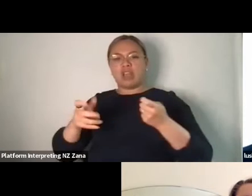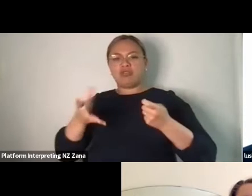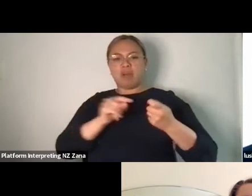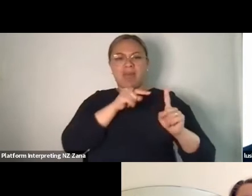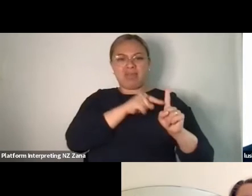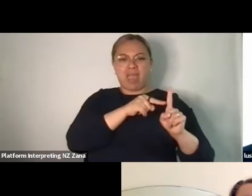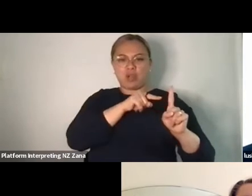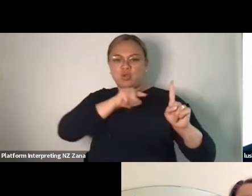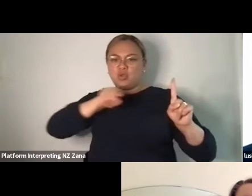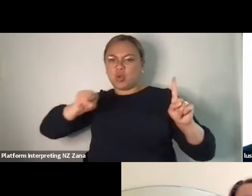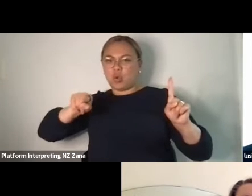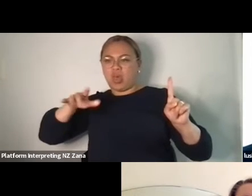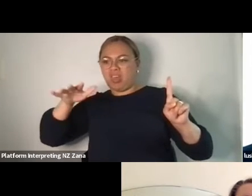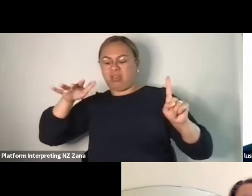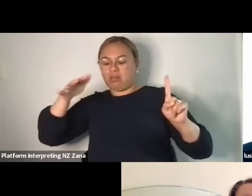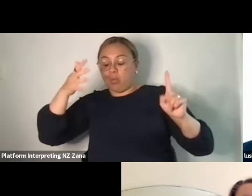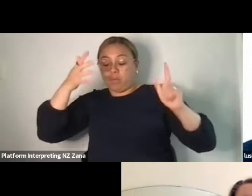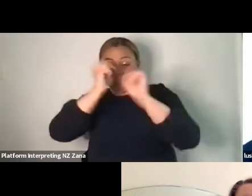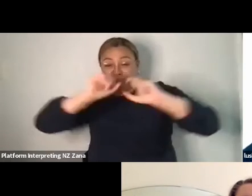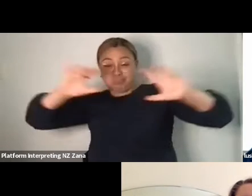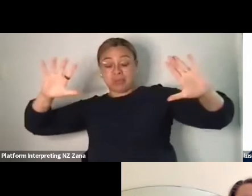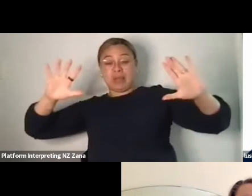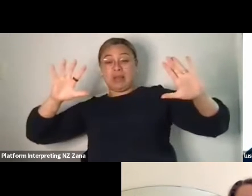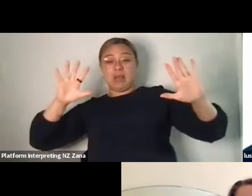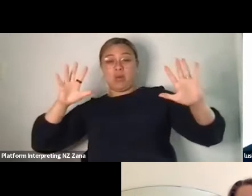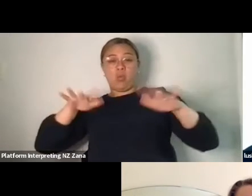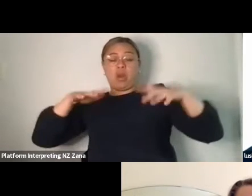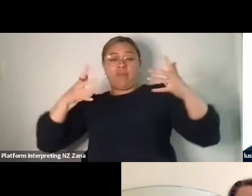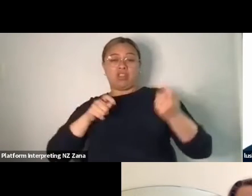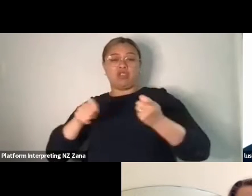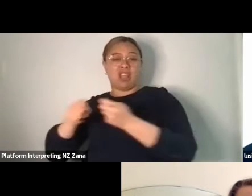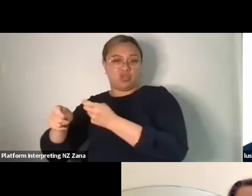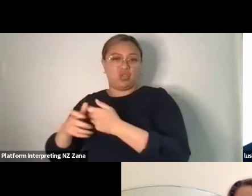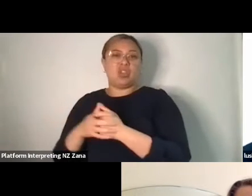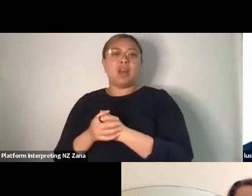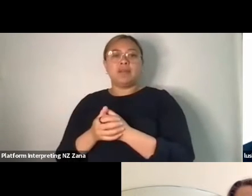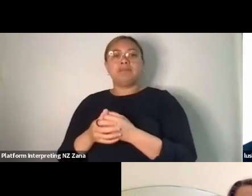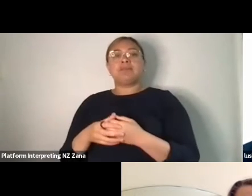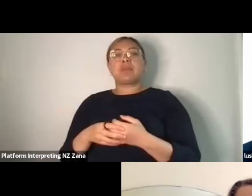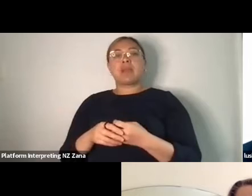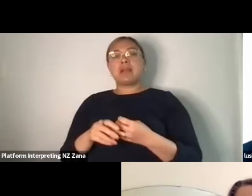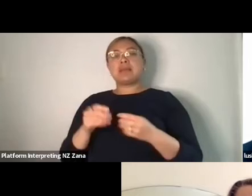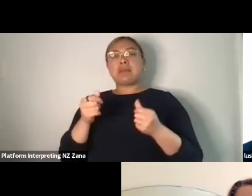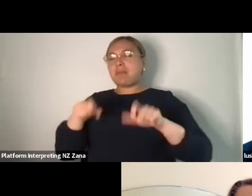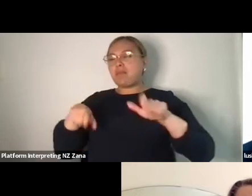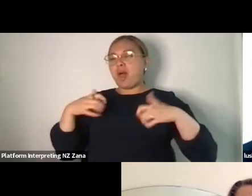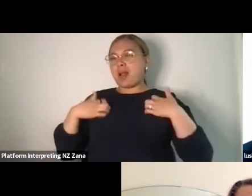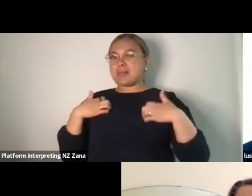how does that-” yeah, people that are excited by those things rather than confronted by it.